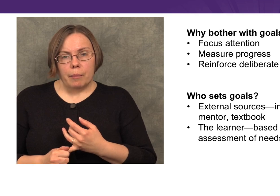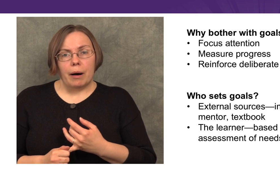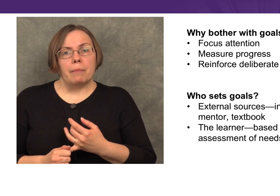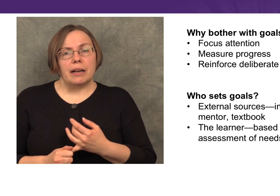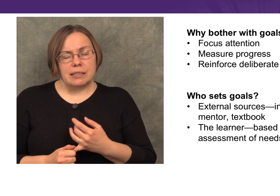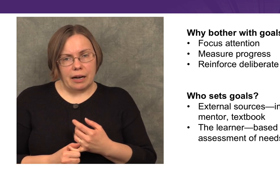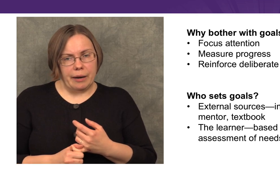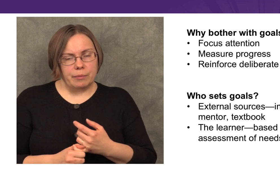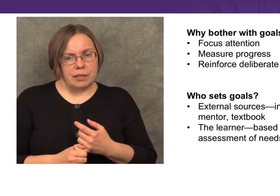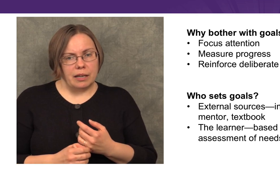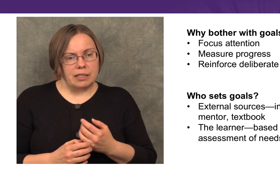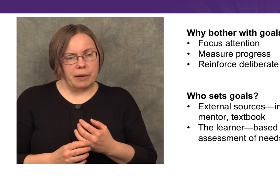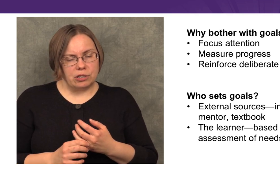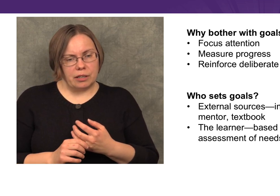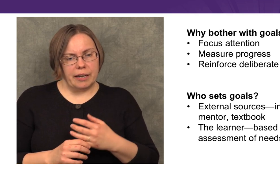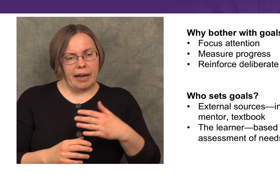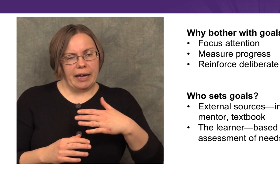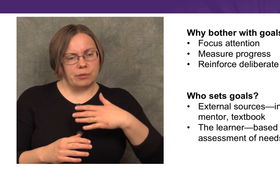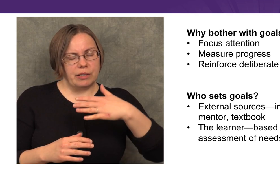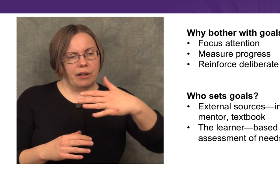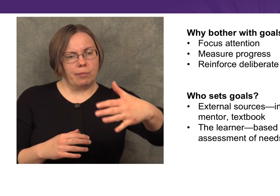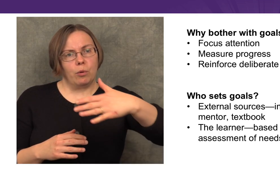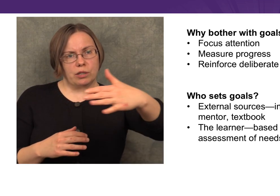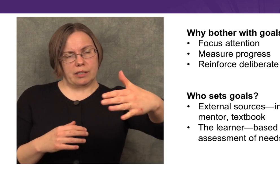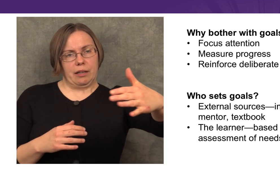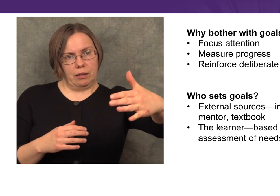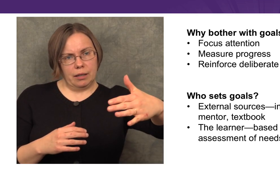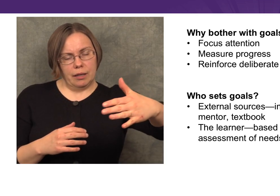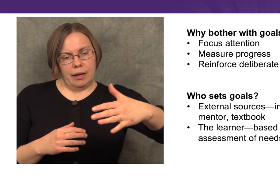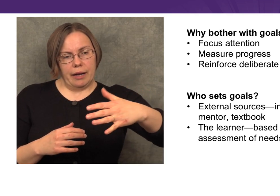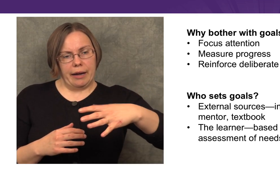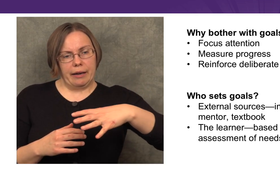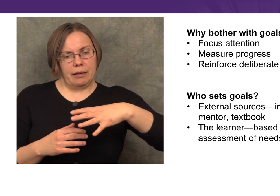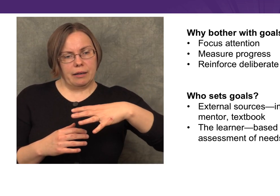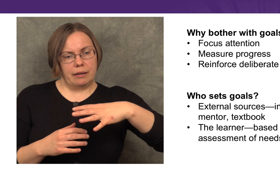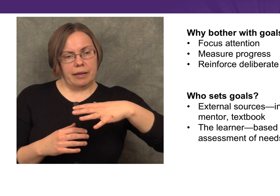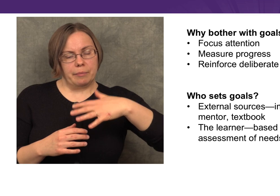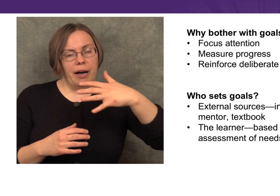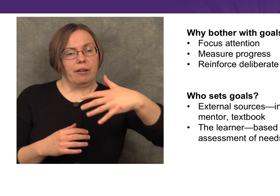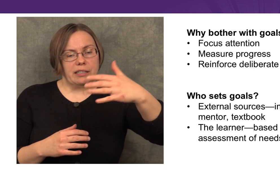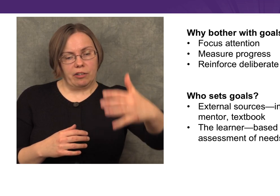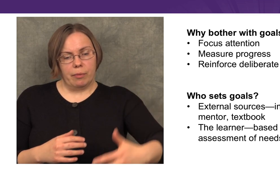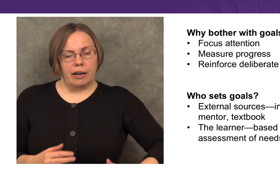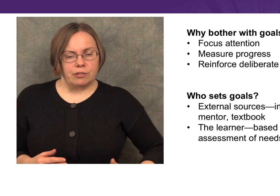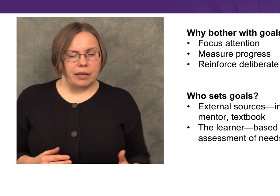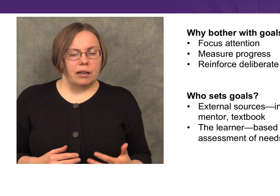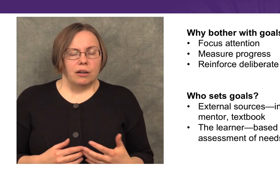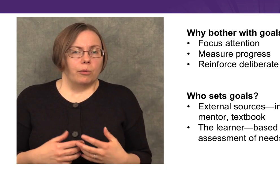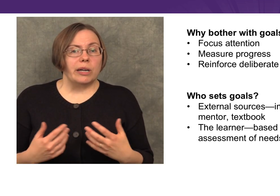But many times, and especially as we develop more skill and get better at self-monitoring,